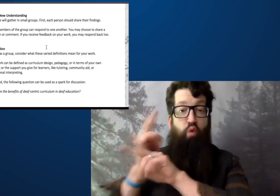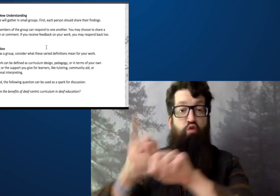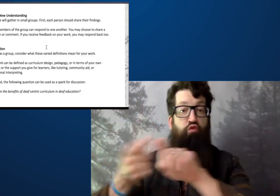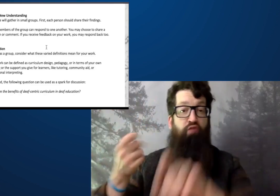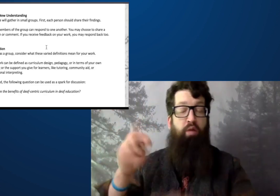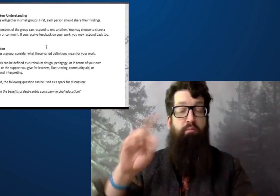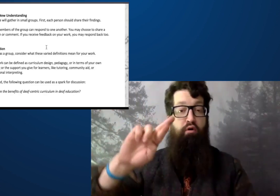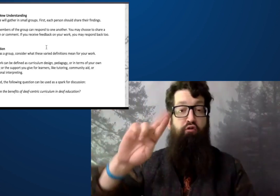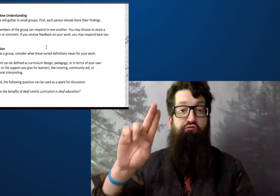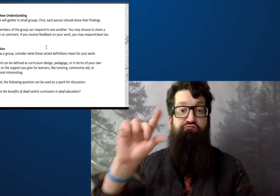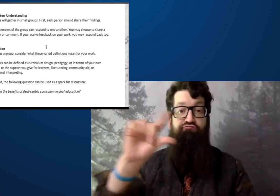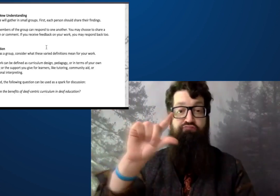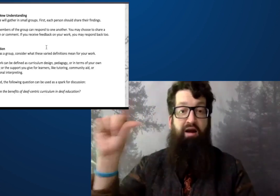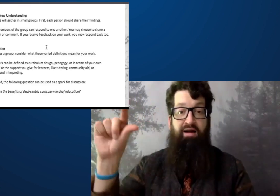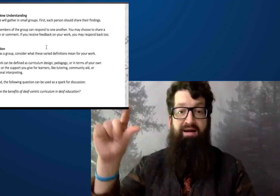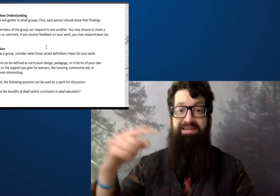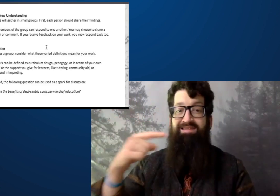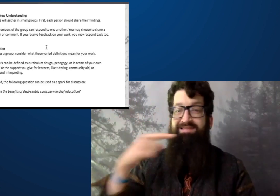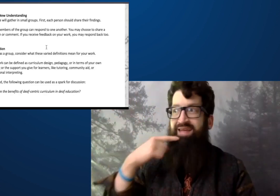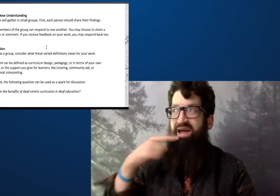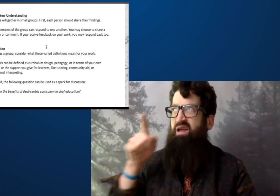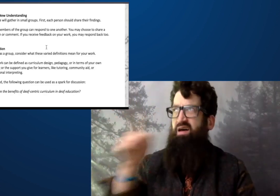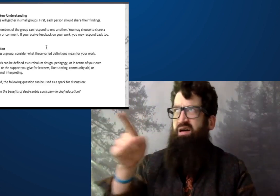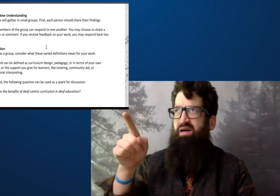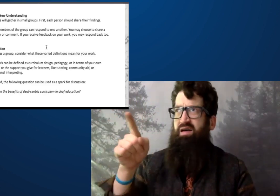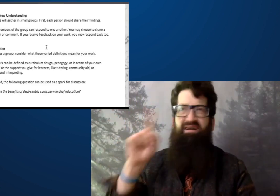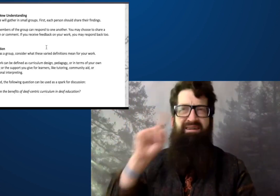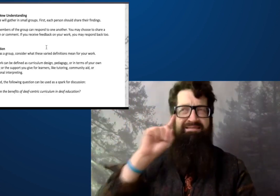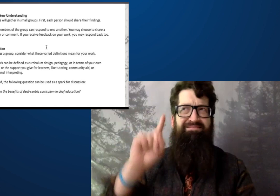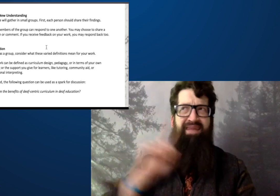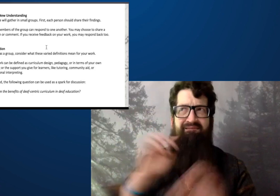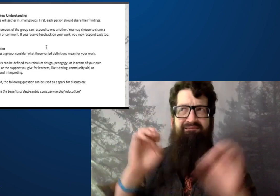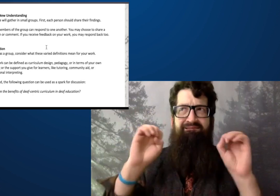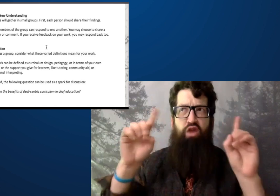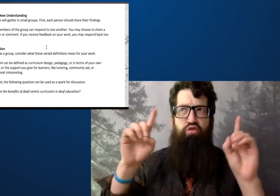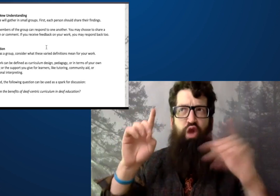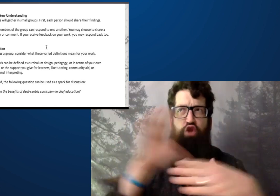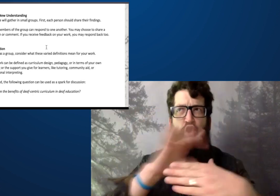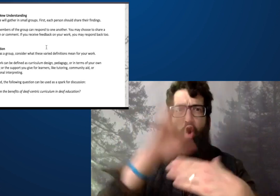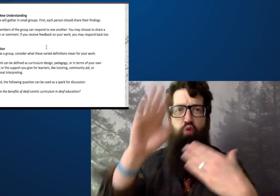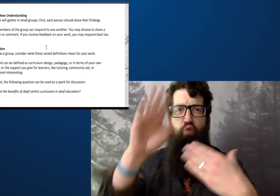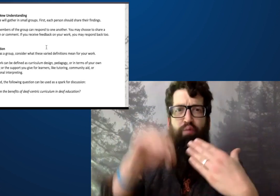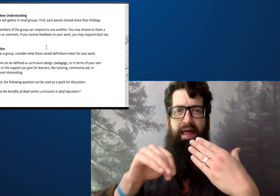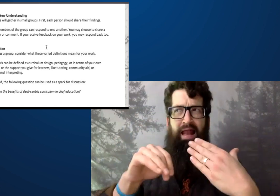A valley borrowed from Rugby said the deaf